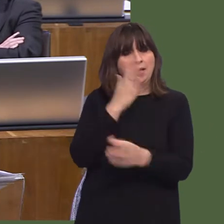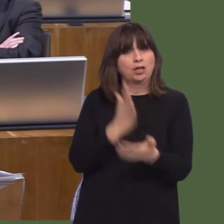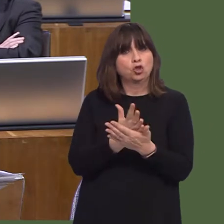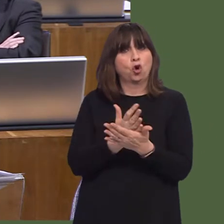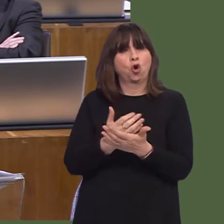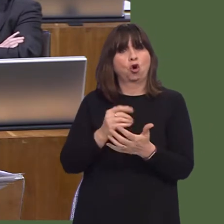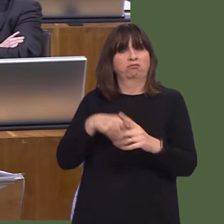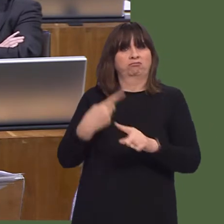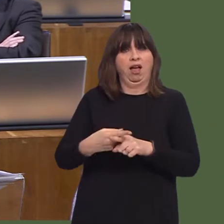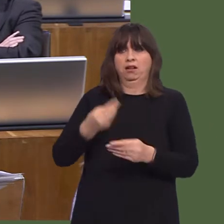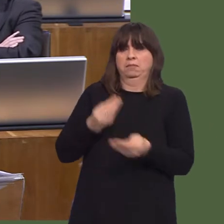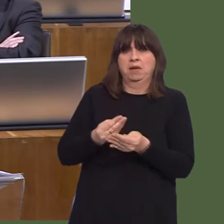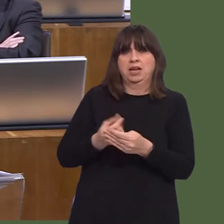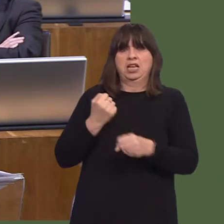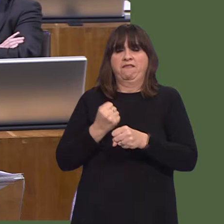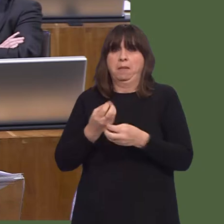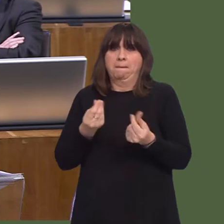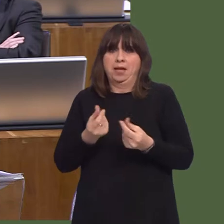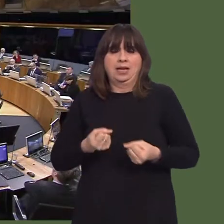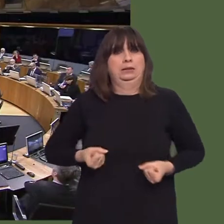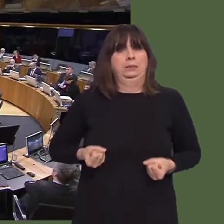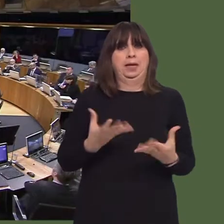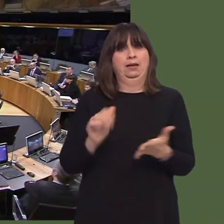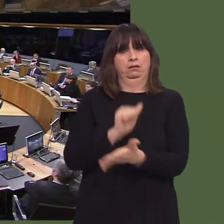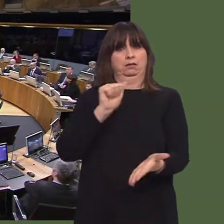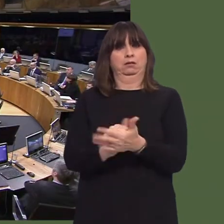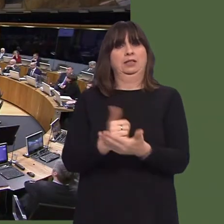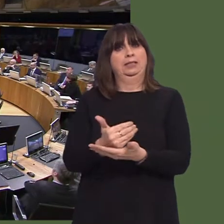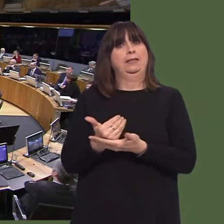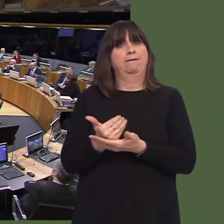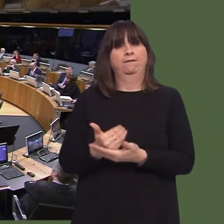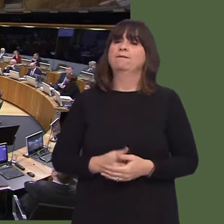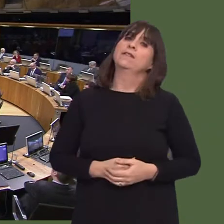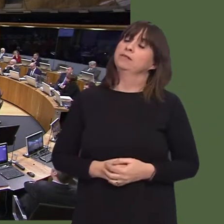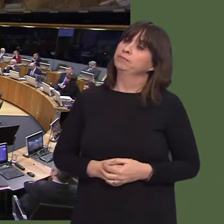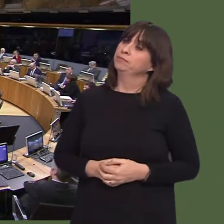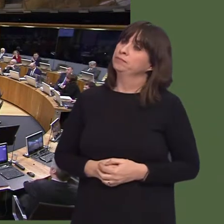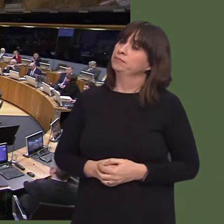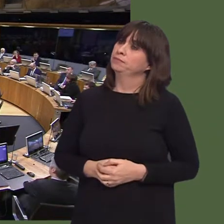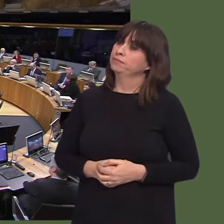dementia provision, and a combined reduction in provision in Newport and Monmouthshire from 29 to 14 beds.